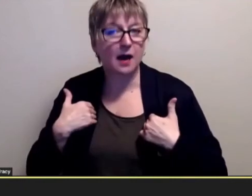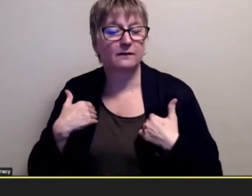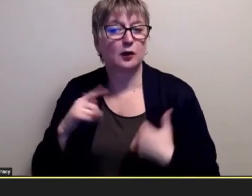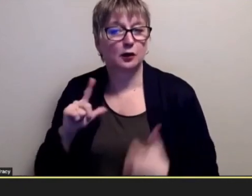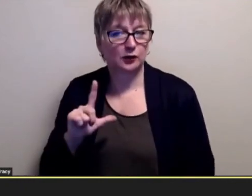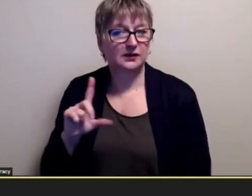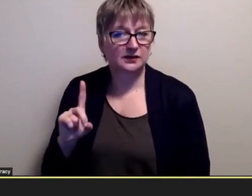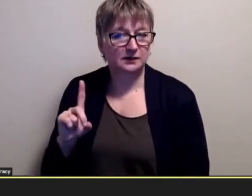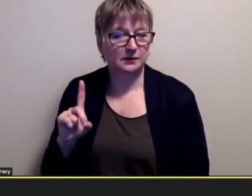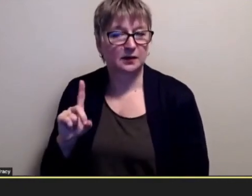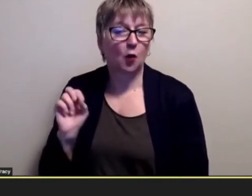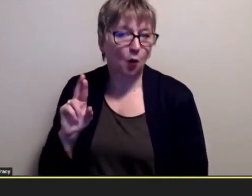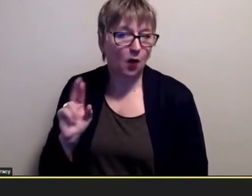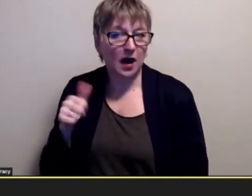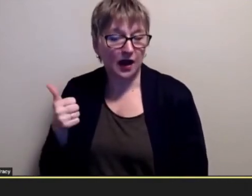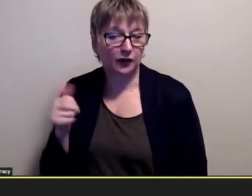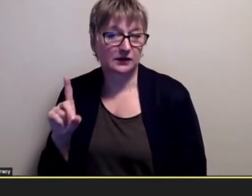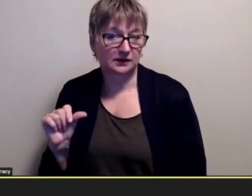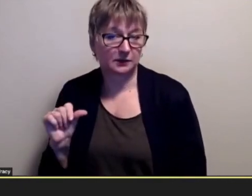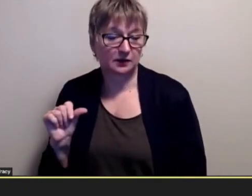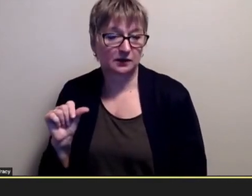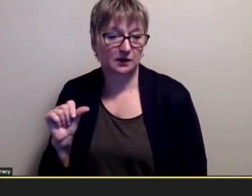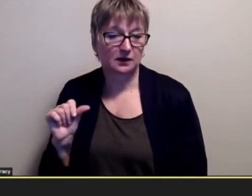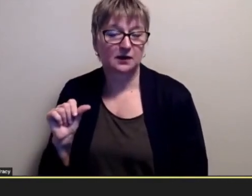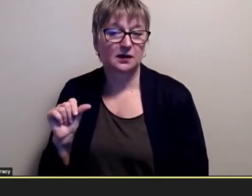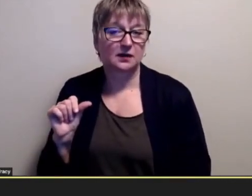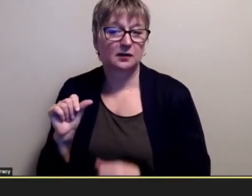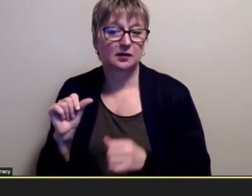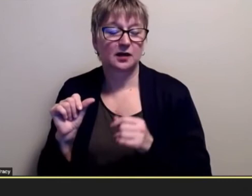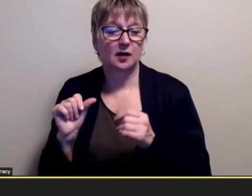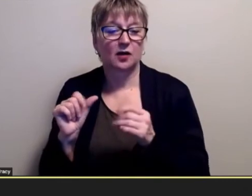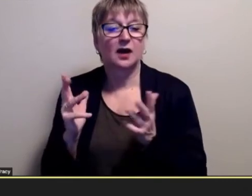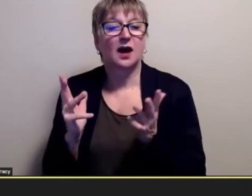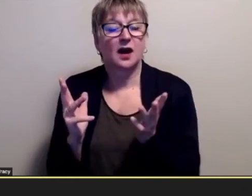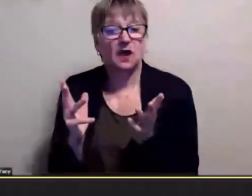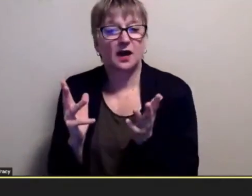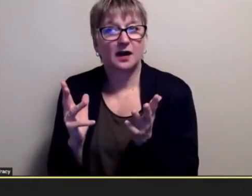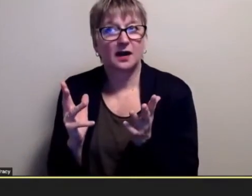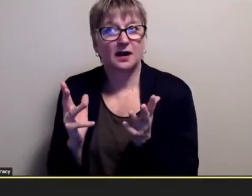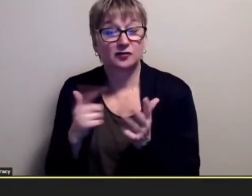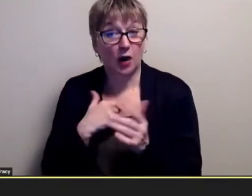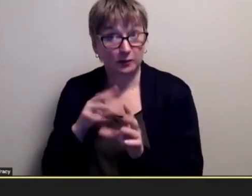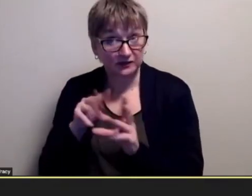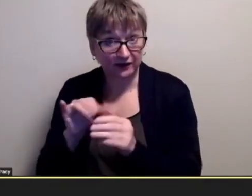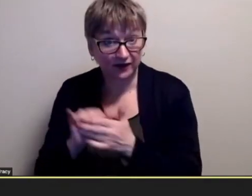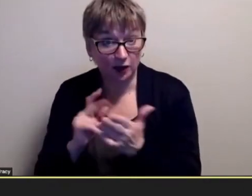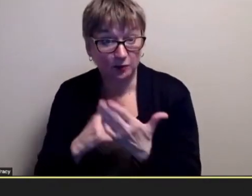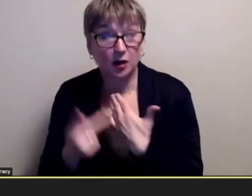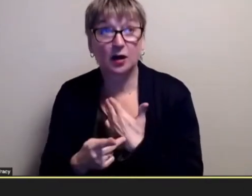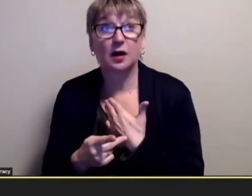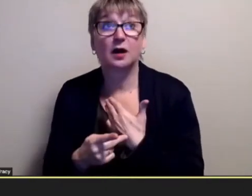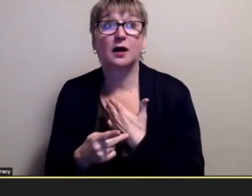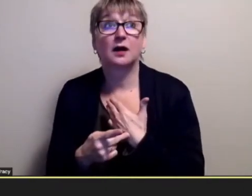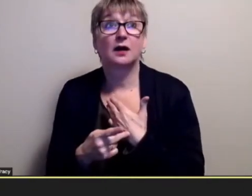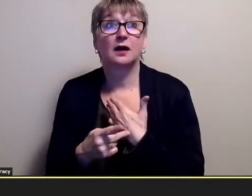or other disabilities as well what that program you know did was was they kind of taught you know